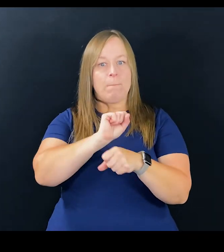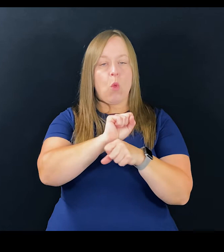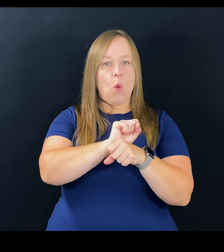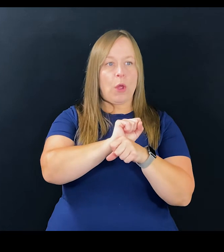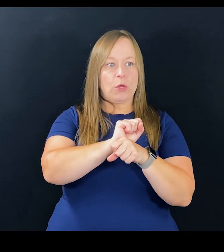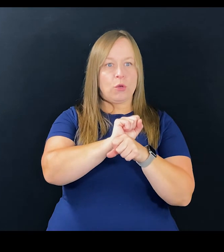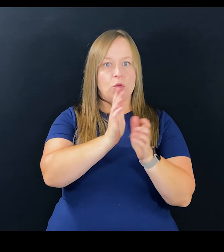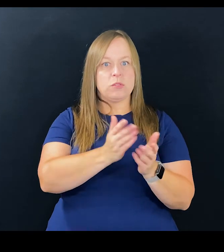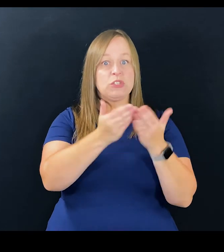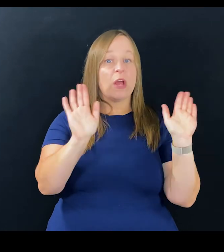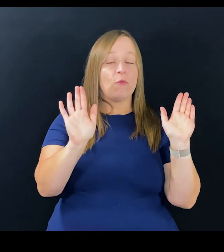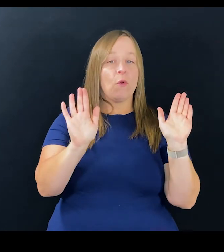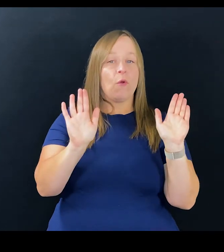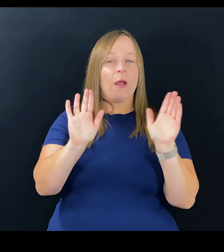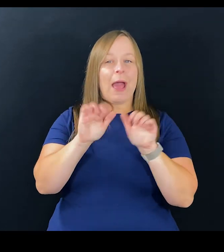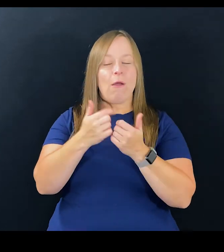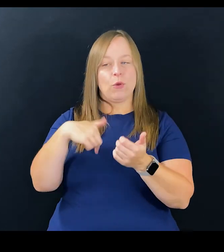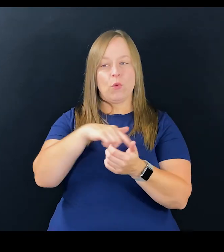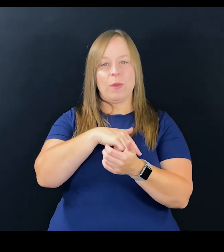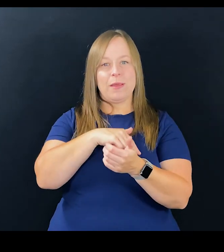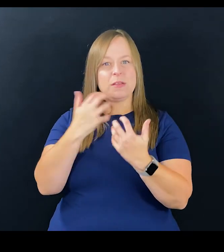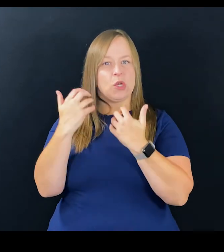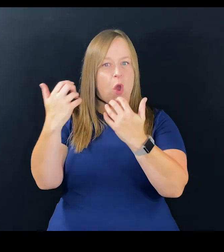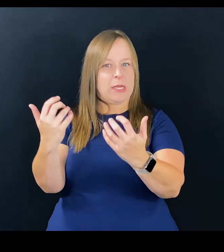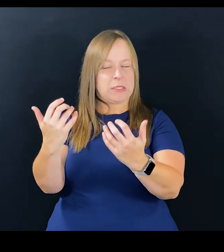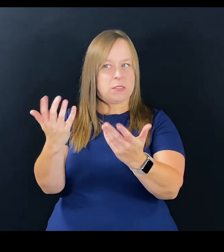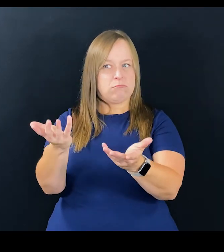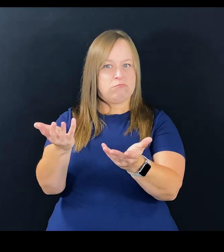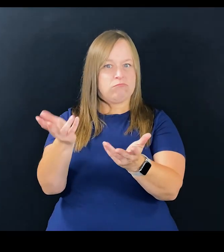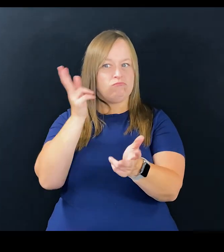for employers in general, and how do we, as an audience,